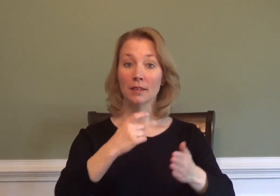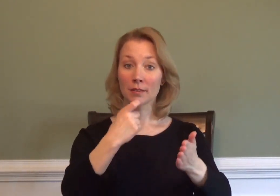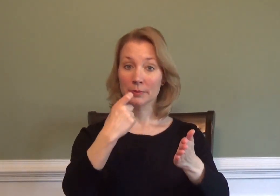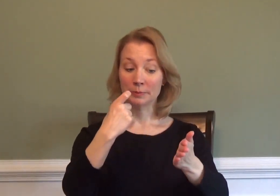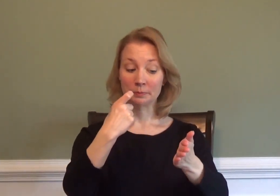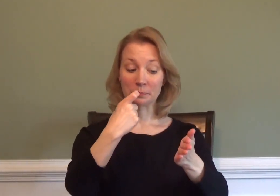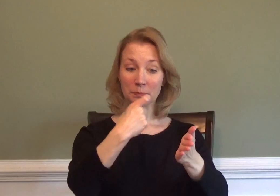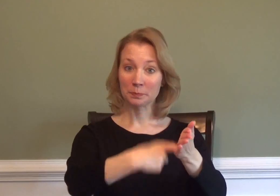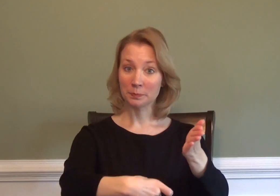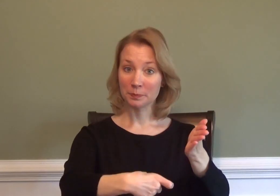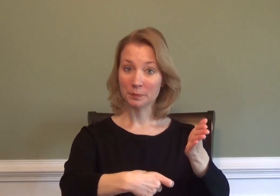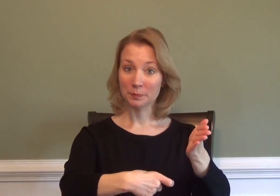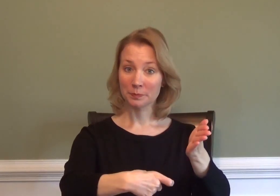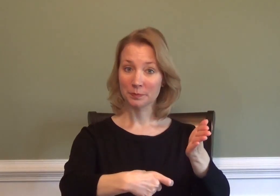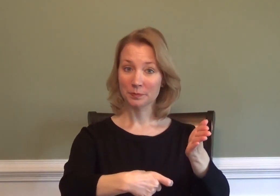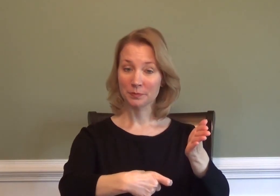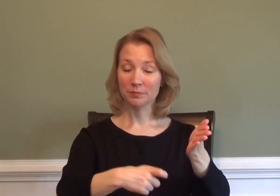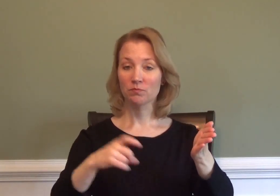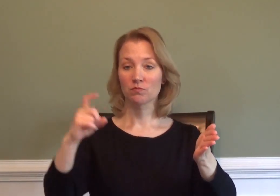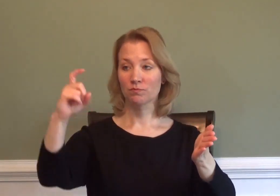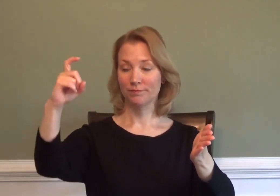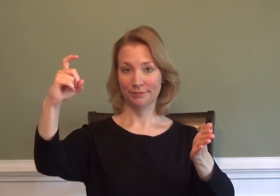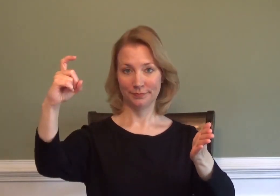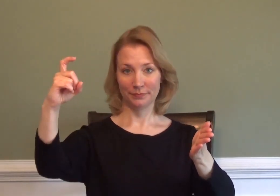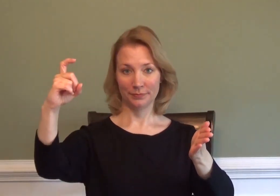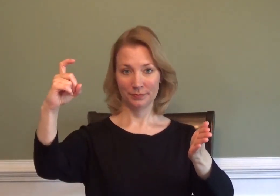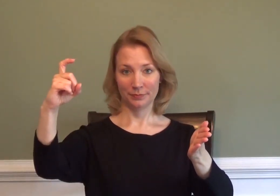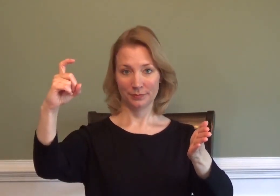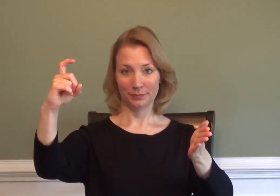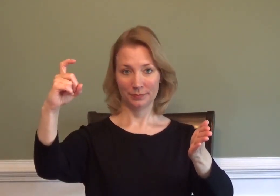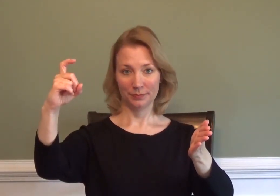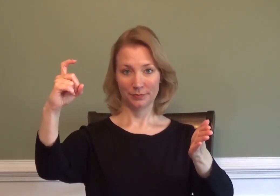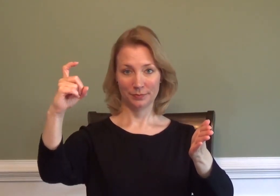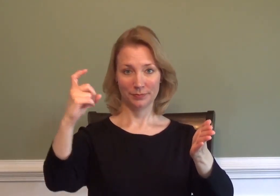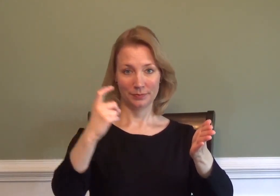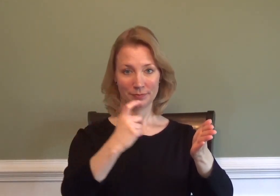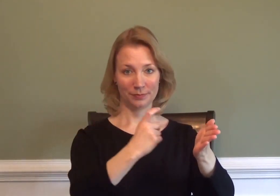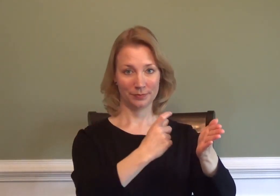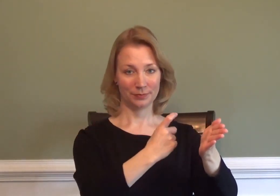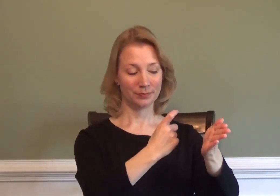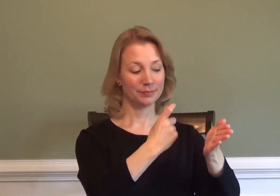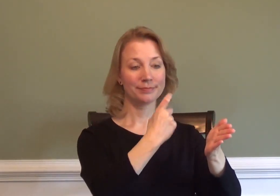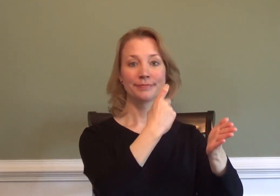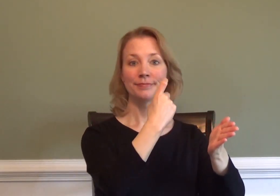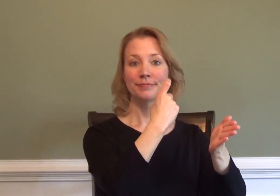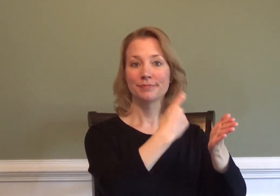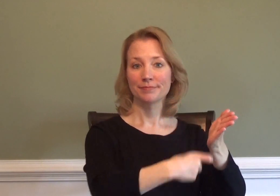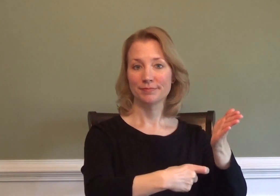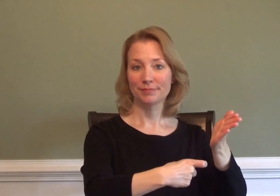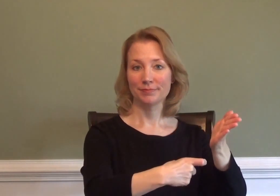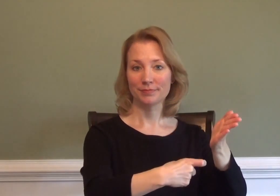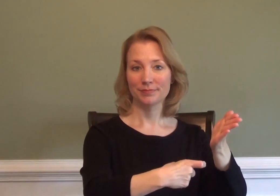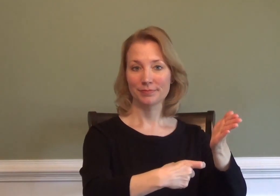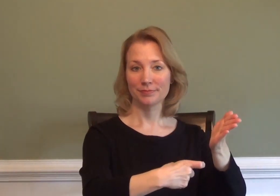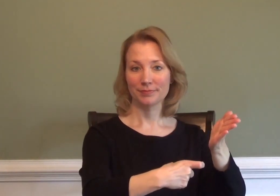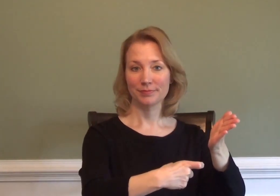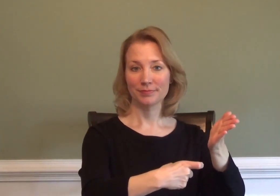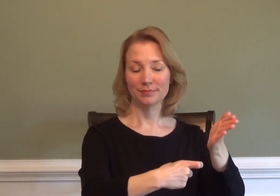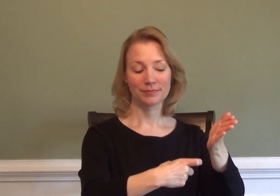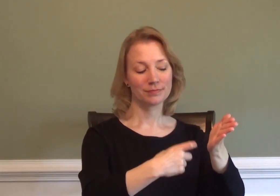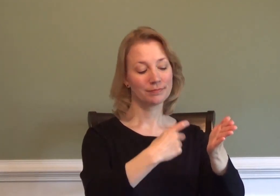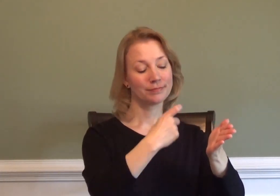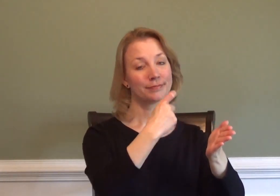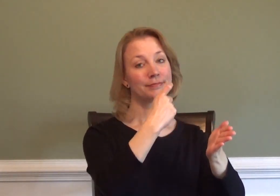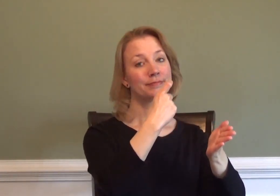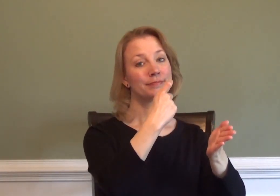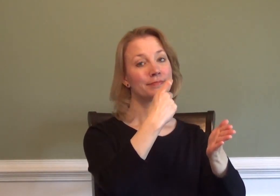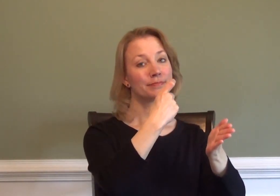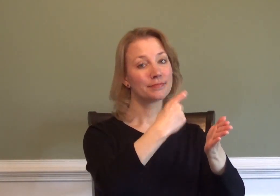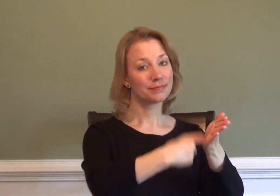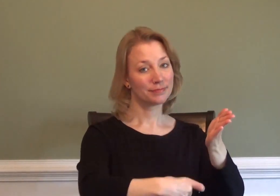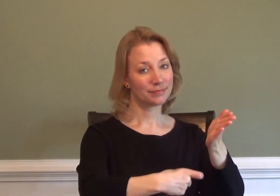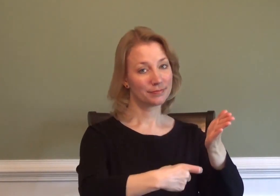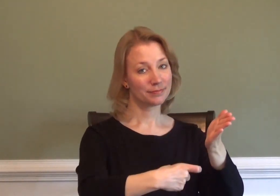COST